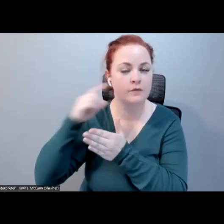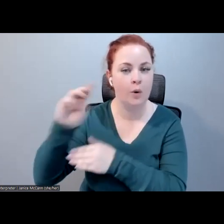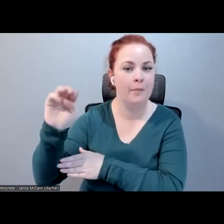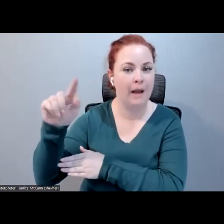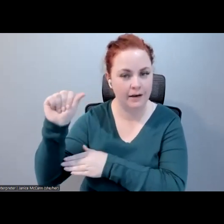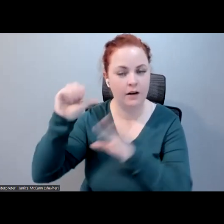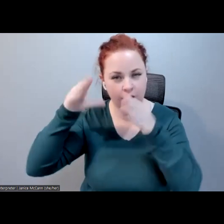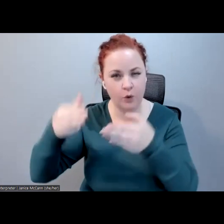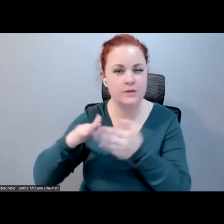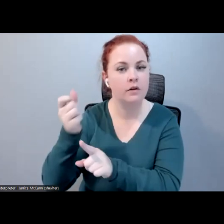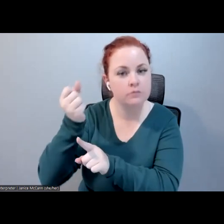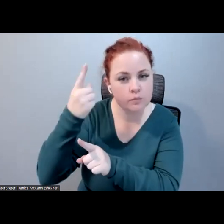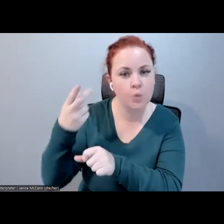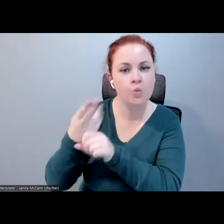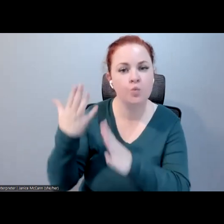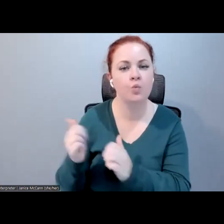understanding users with disabilities to enhance